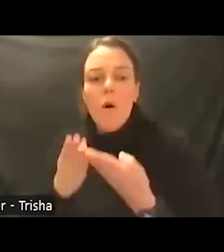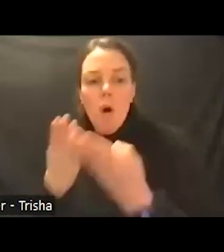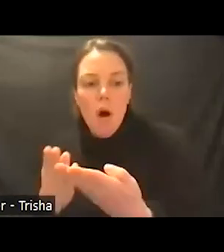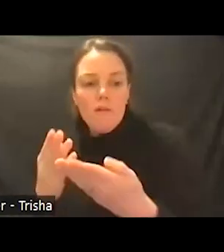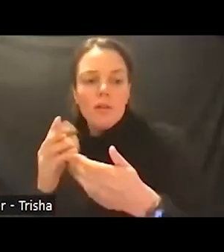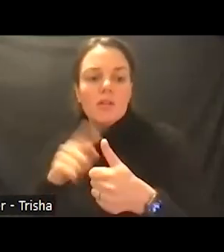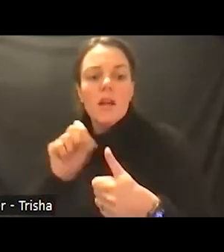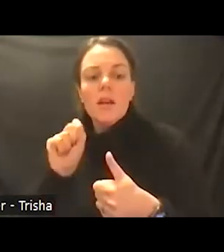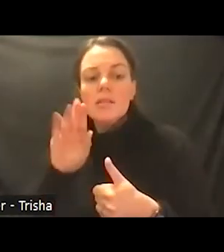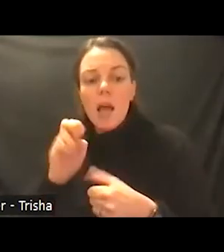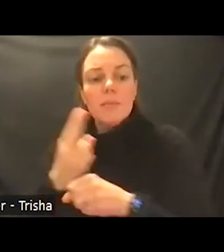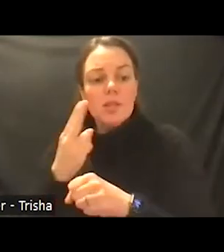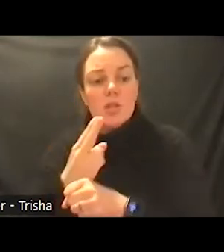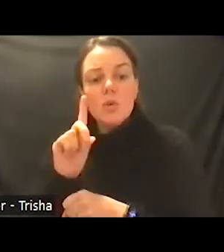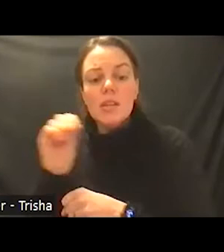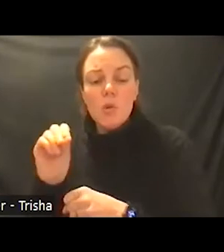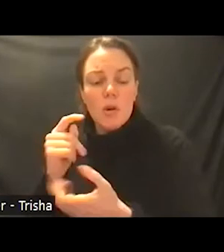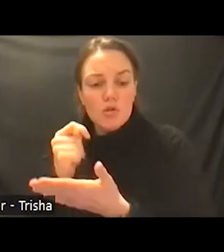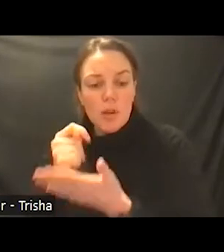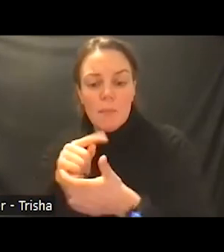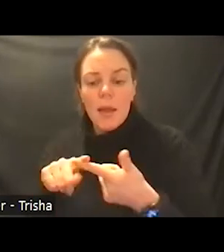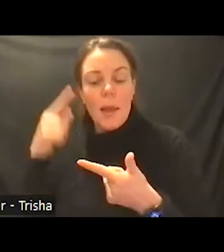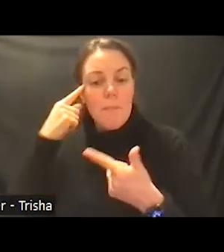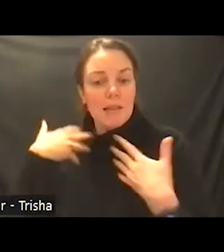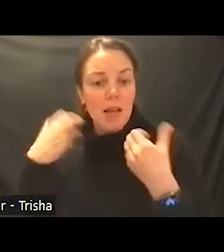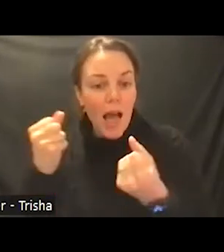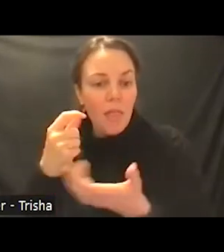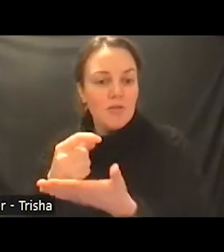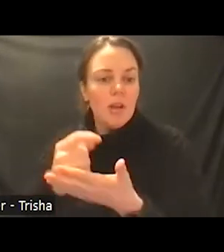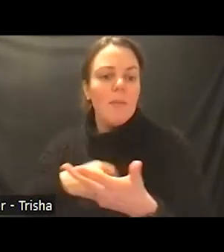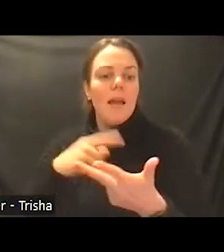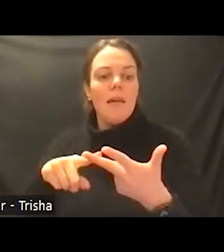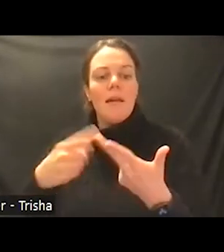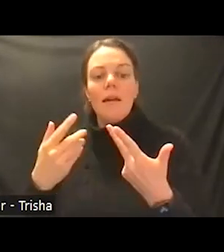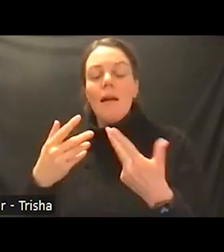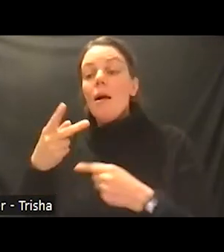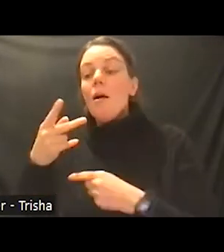use disorder treatment mental health treatment integrating primary care screening and monitoring